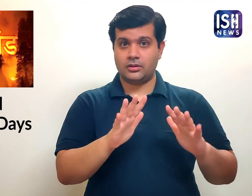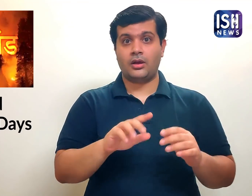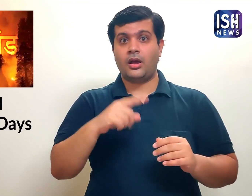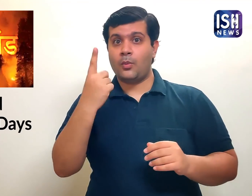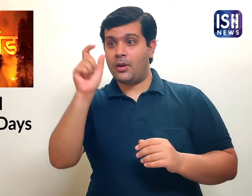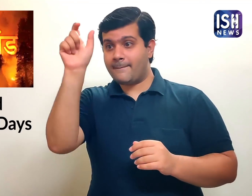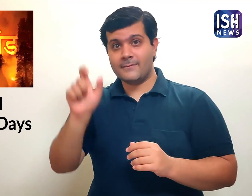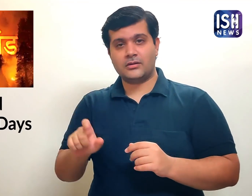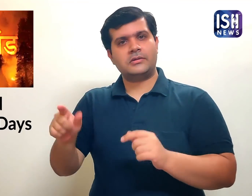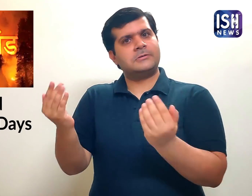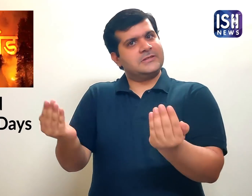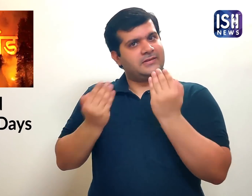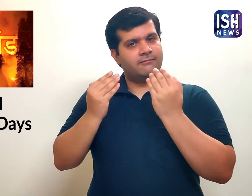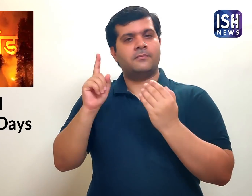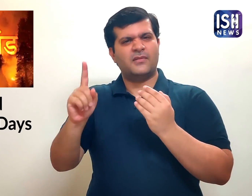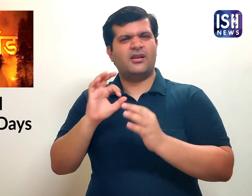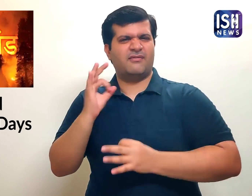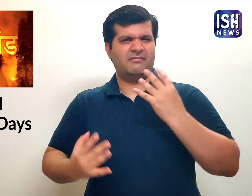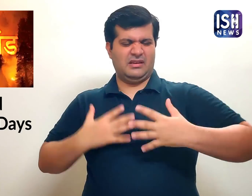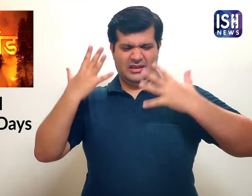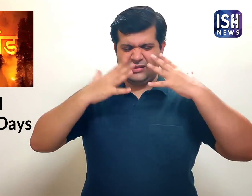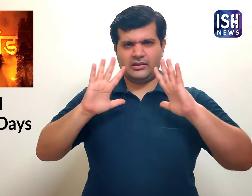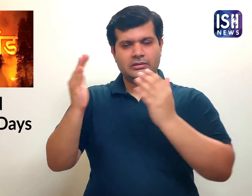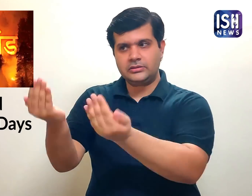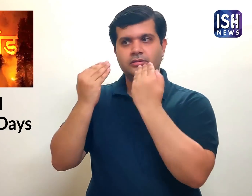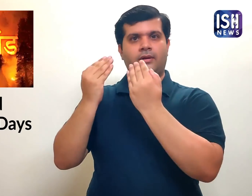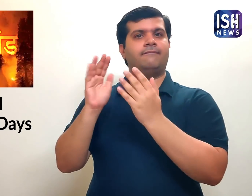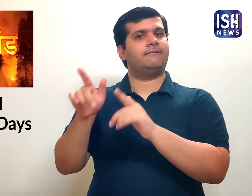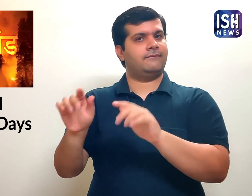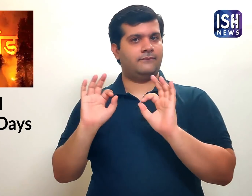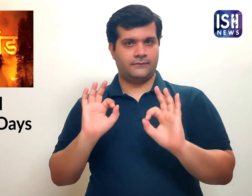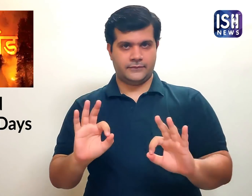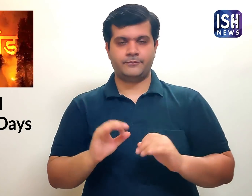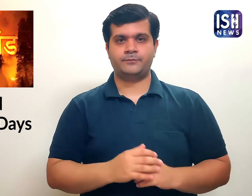and one person has been injured.